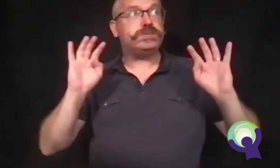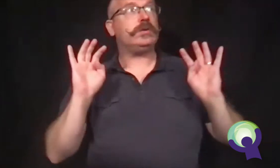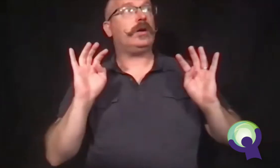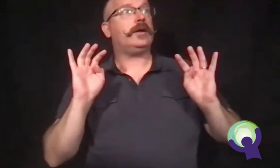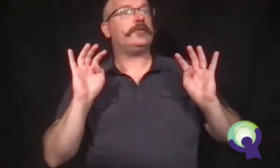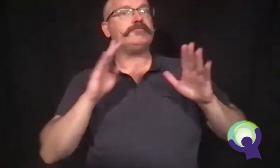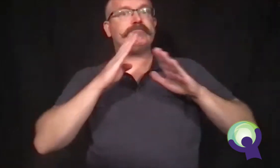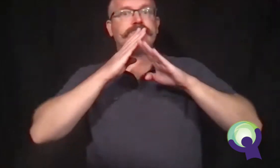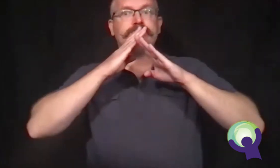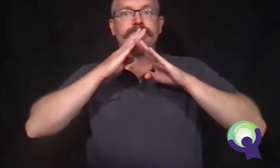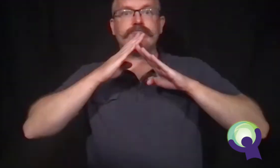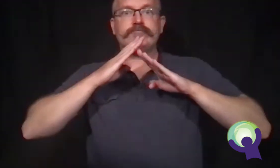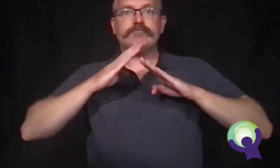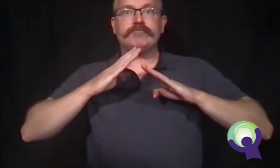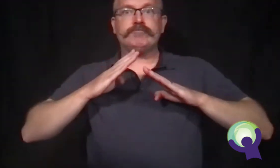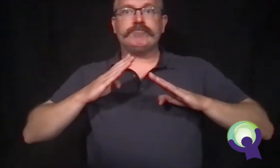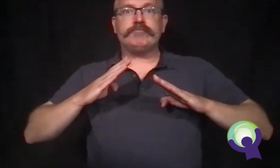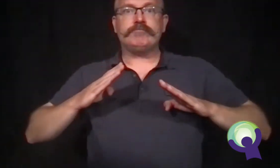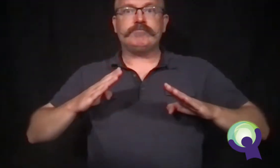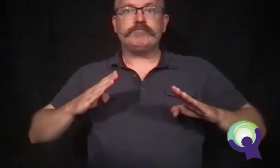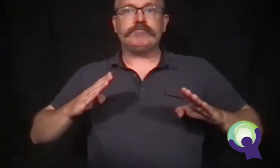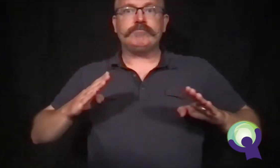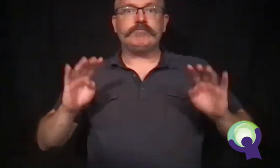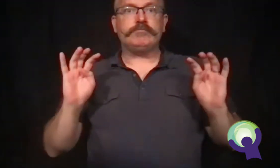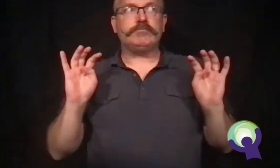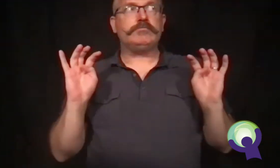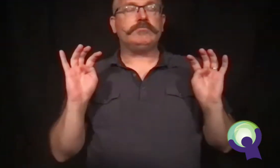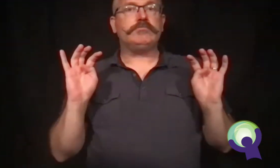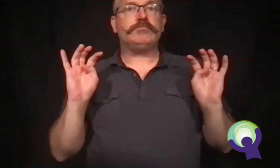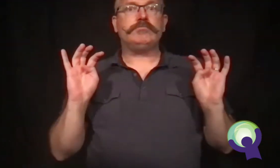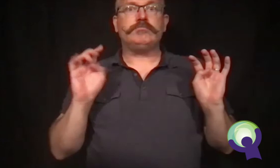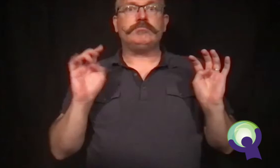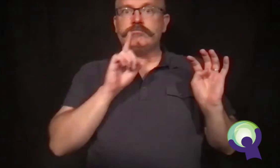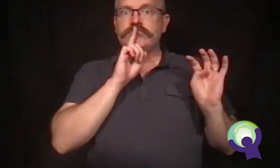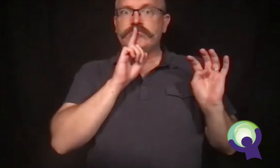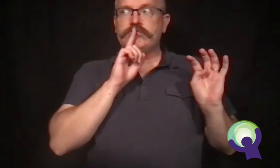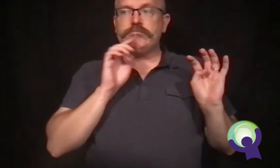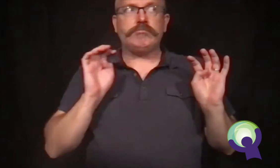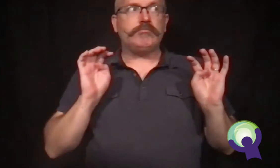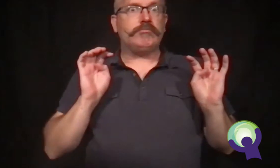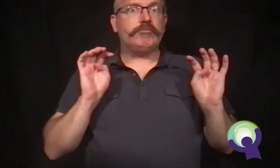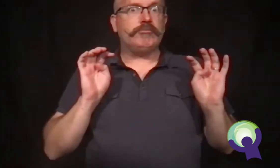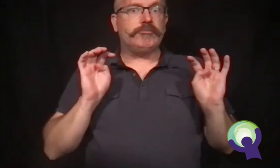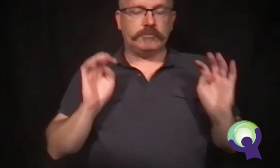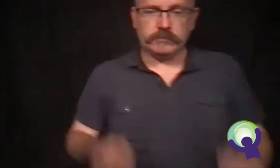No one said anything. Not the desk clerk. Not Mrs. Scott.